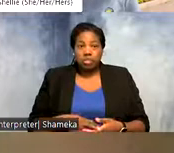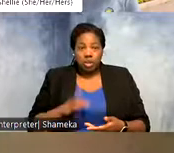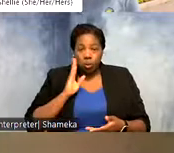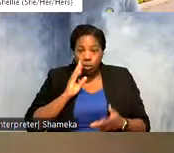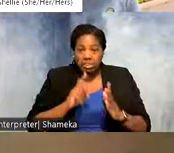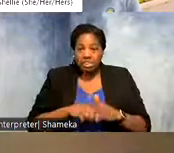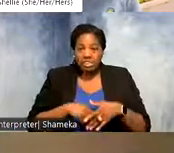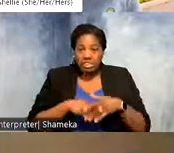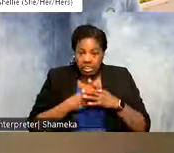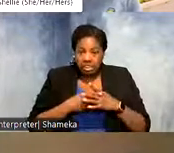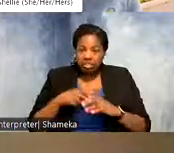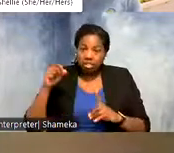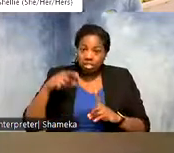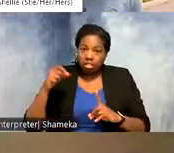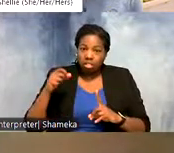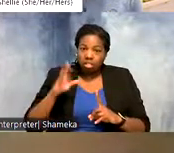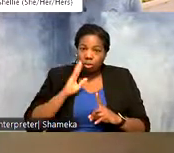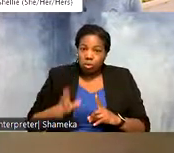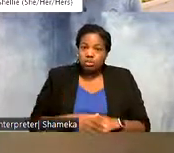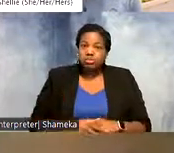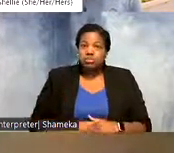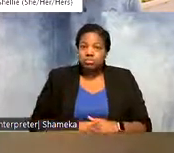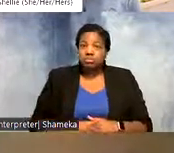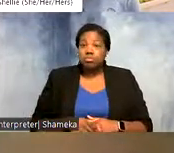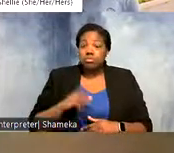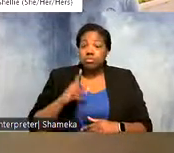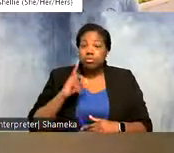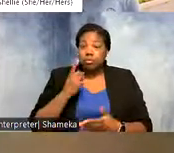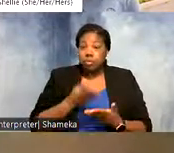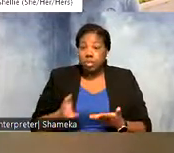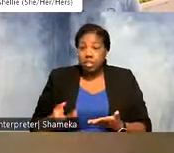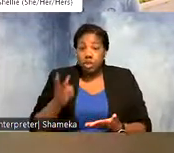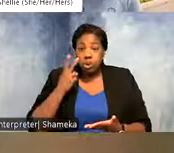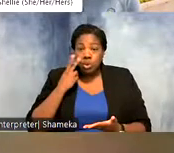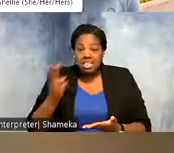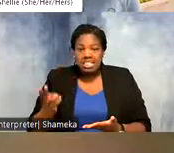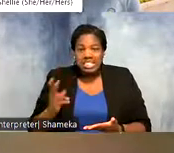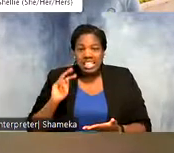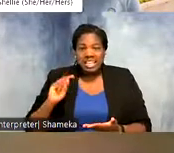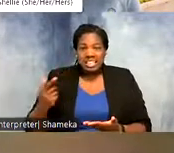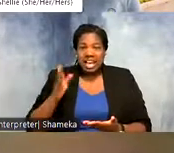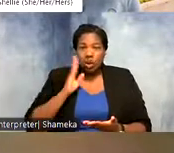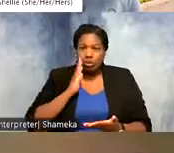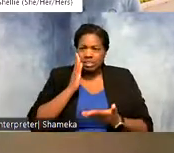And so one thing in the data we might see is suddenly a tag might stop moving but it will keep